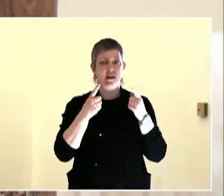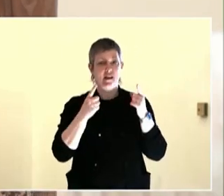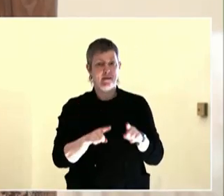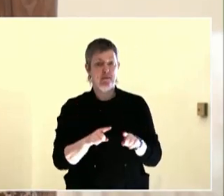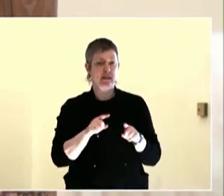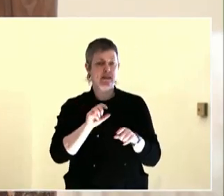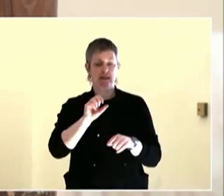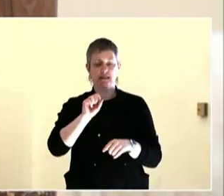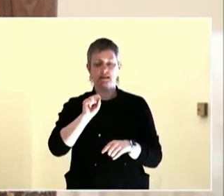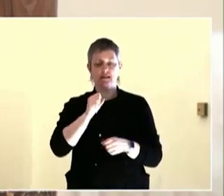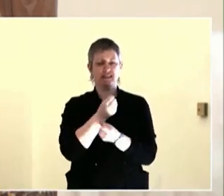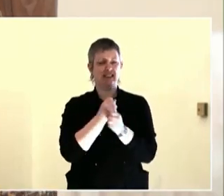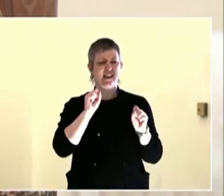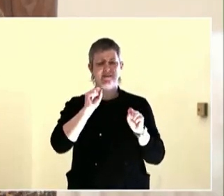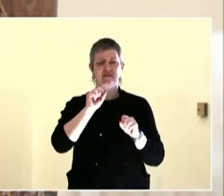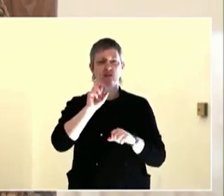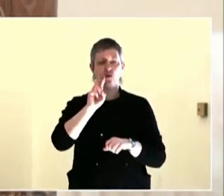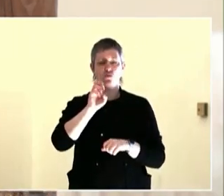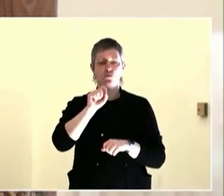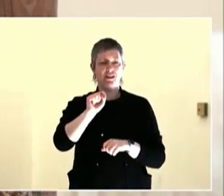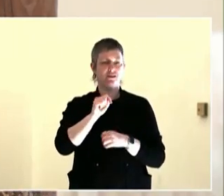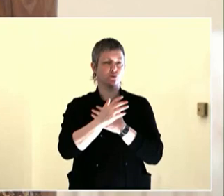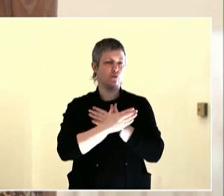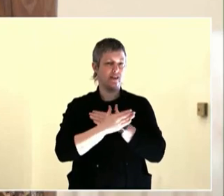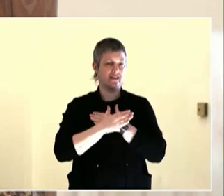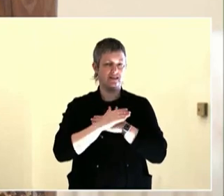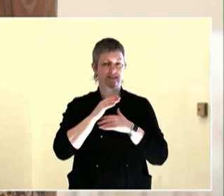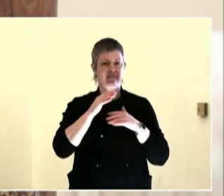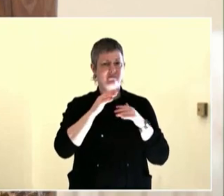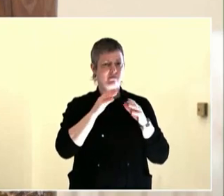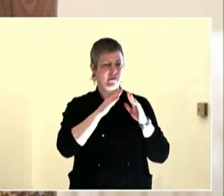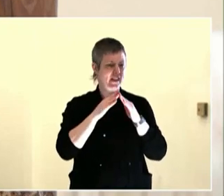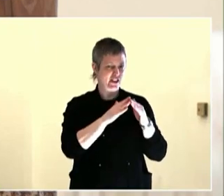We had people that were homeless that presented. This is why we're here. This is what happened to us.